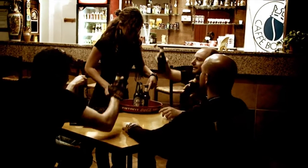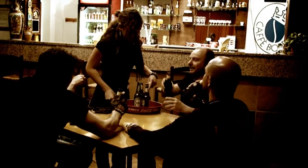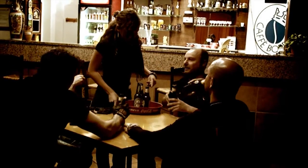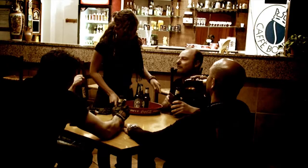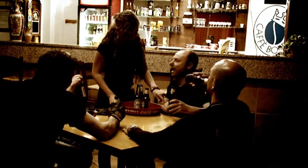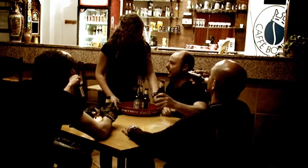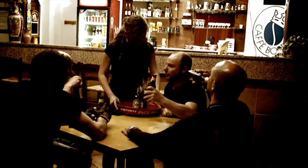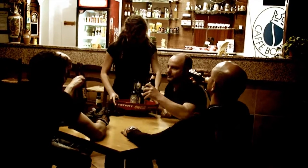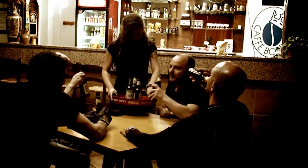Let's drink!